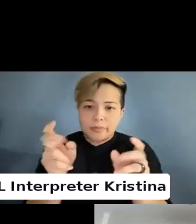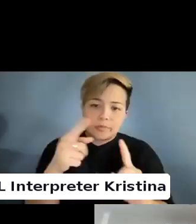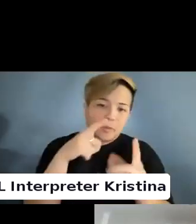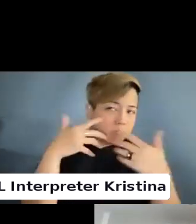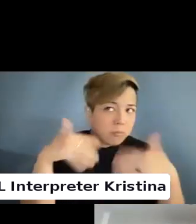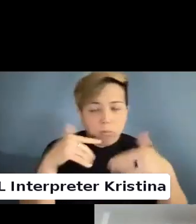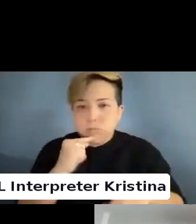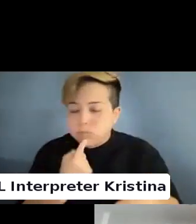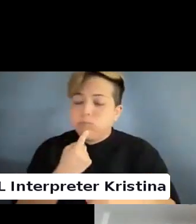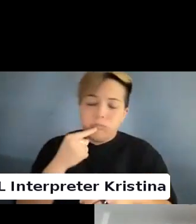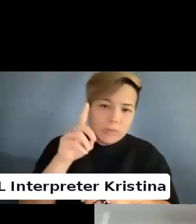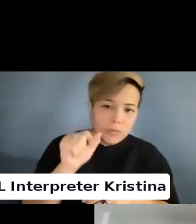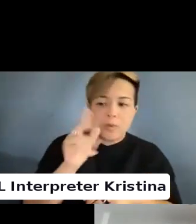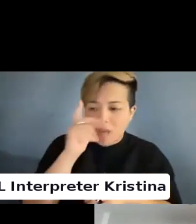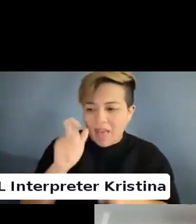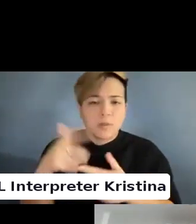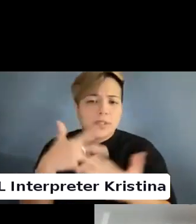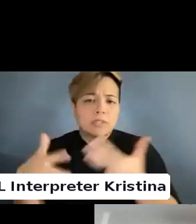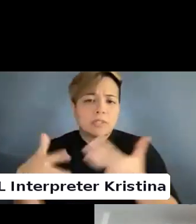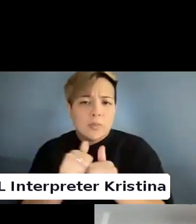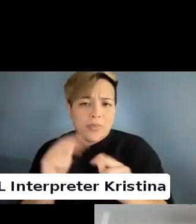going to have to interact with their governments.